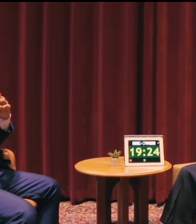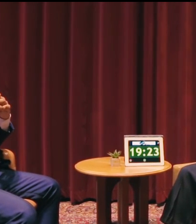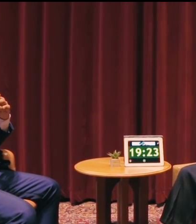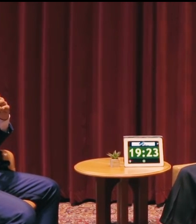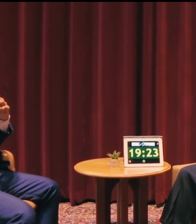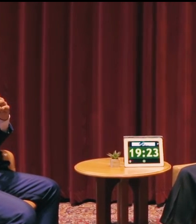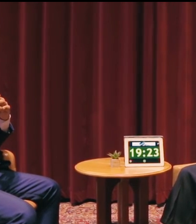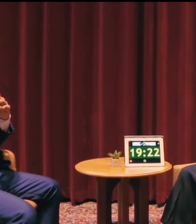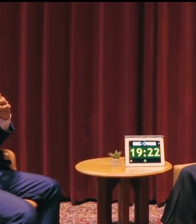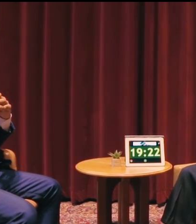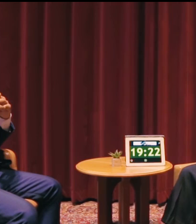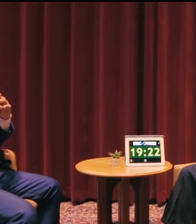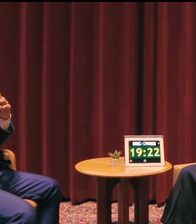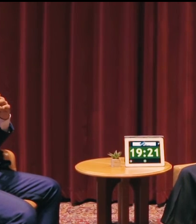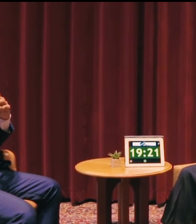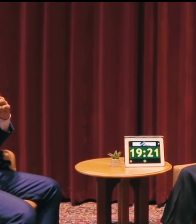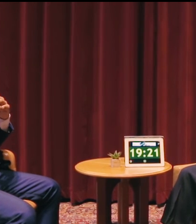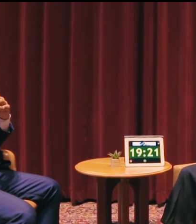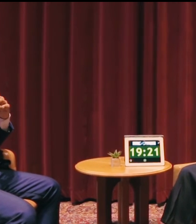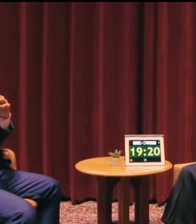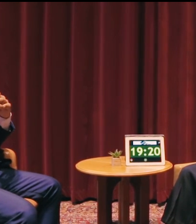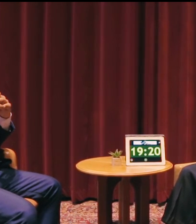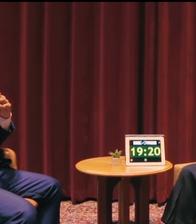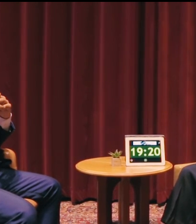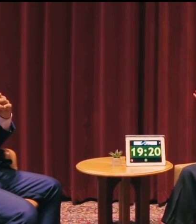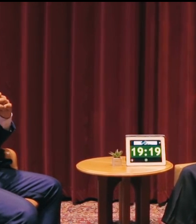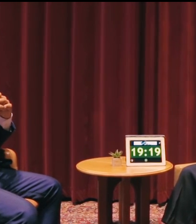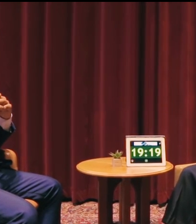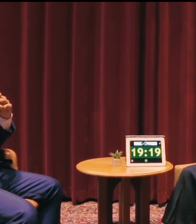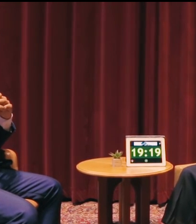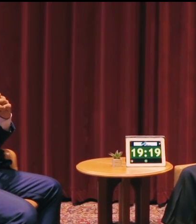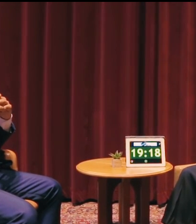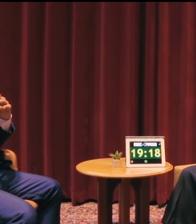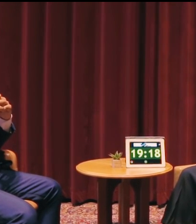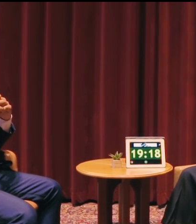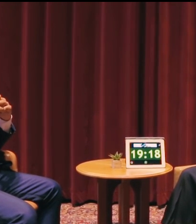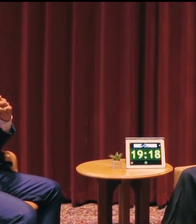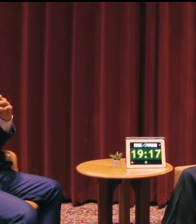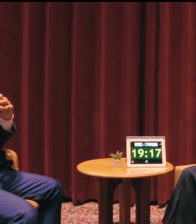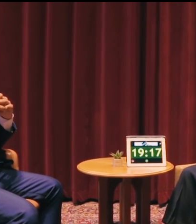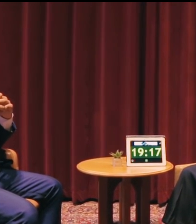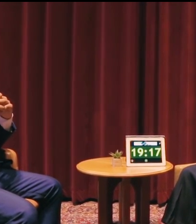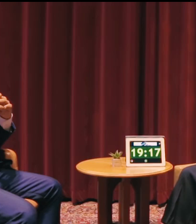and before that I was a deployment manager and air traffic controller in active duty Air Force.